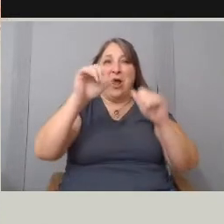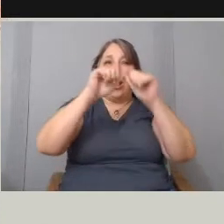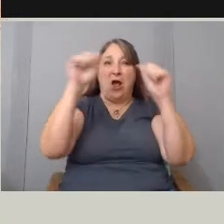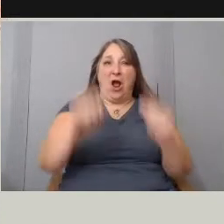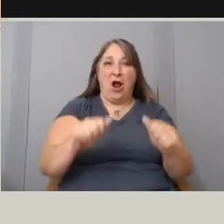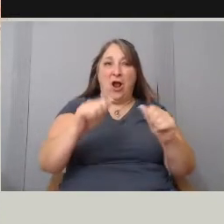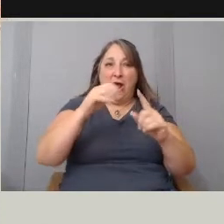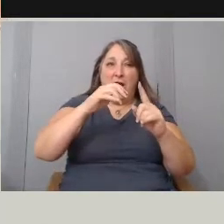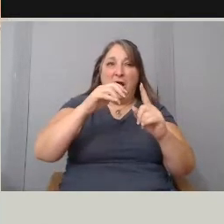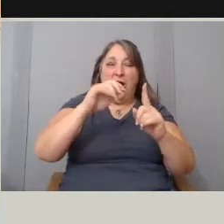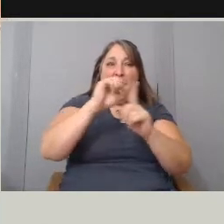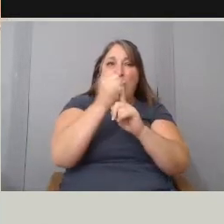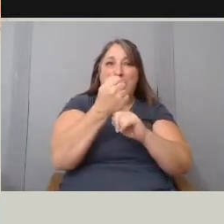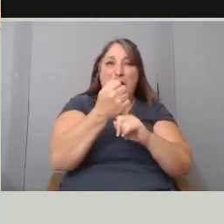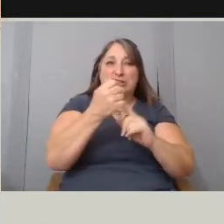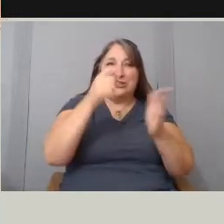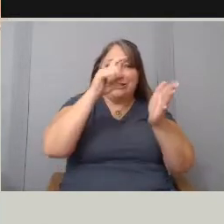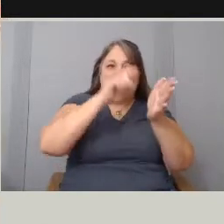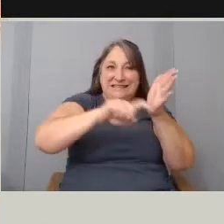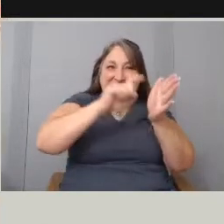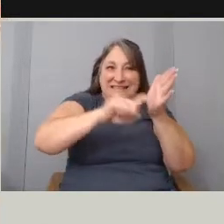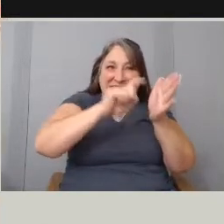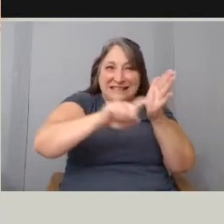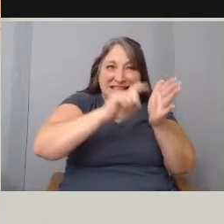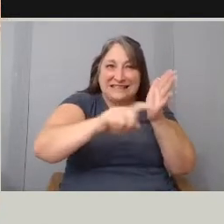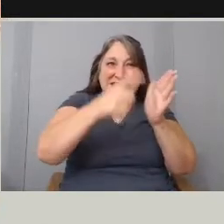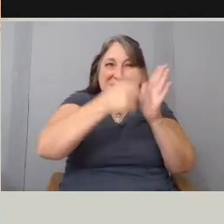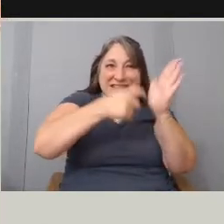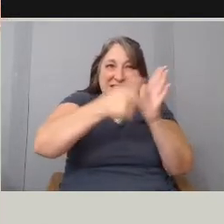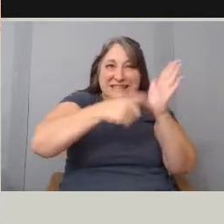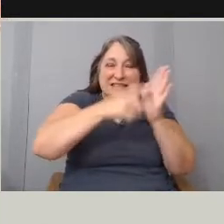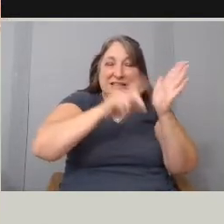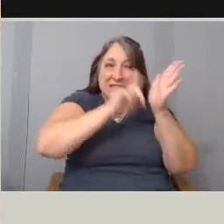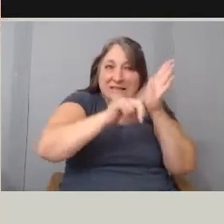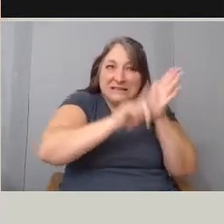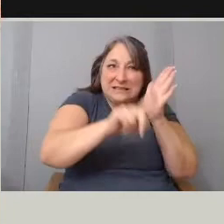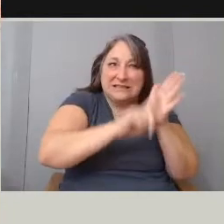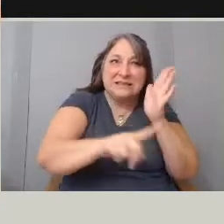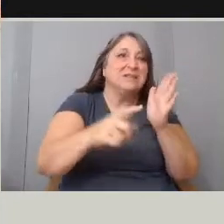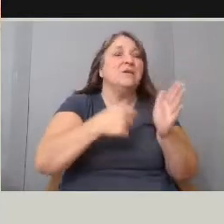Now when you're out on an archeological dig, you start to imagine